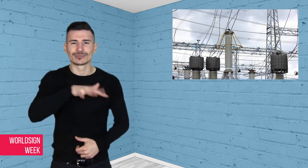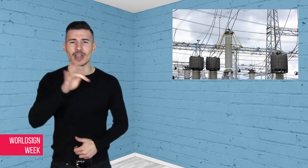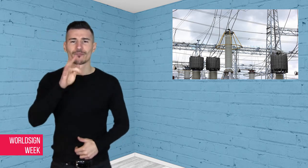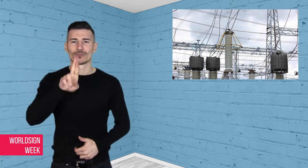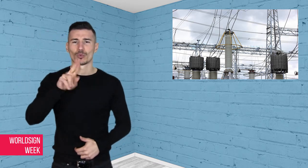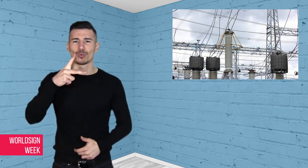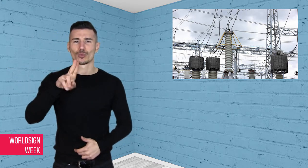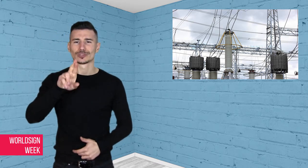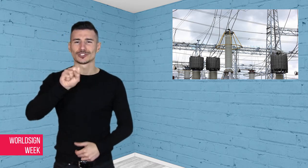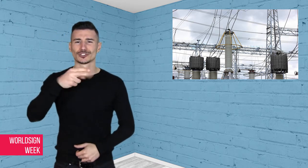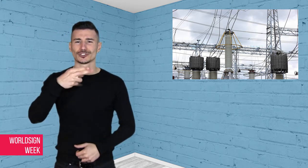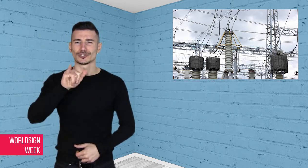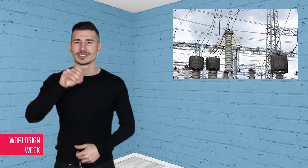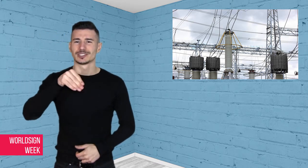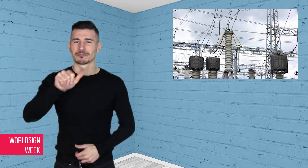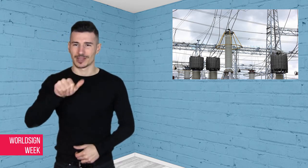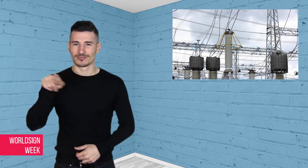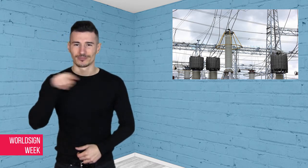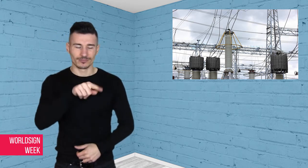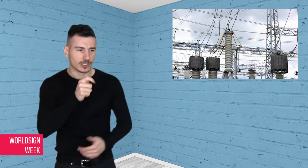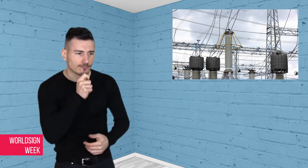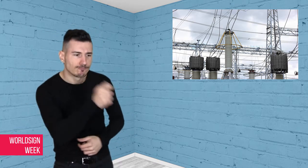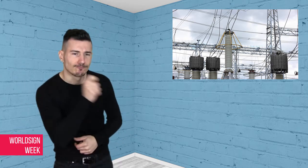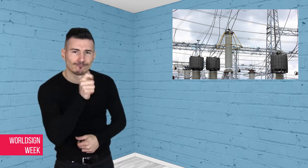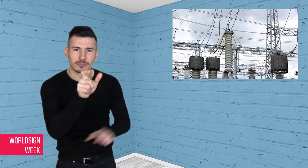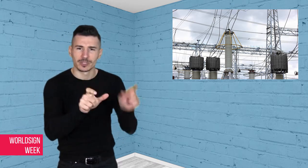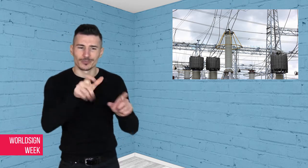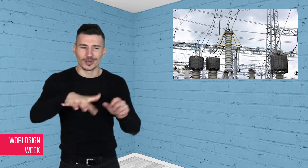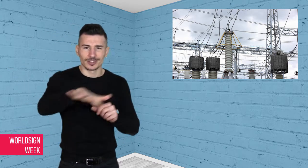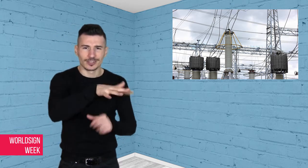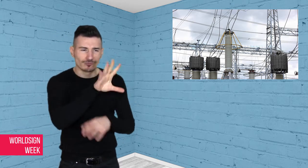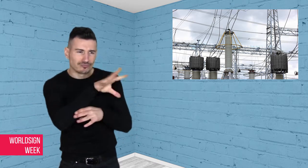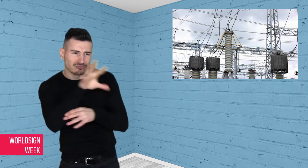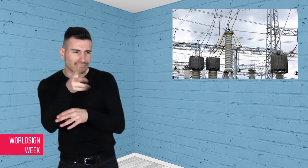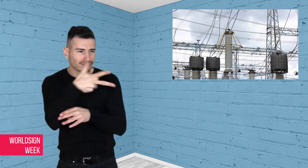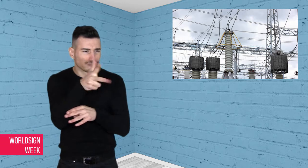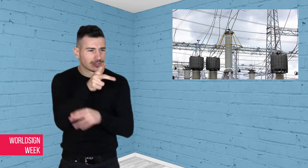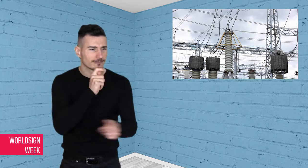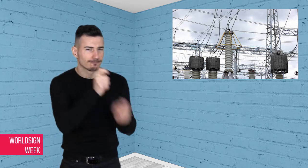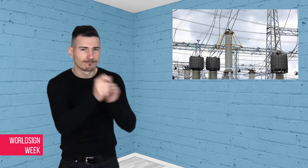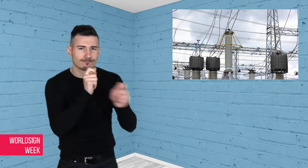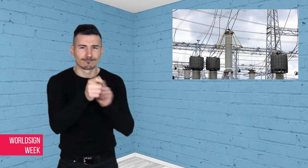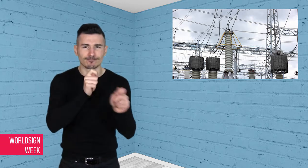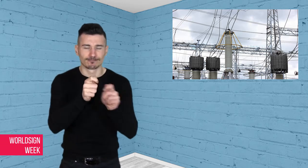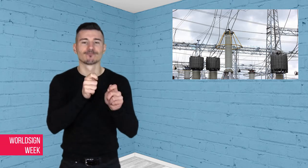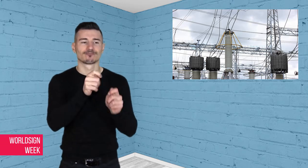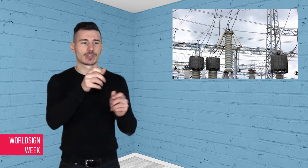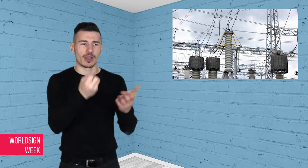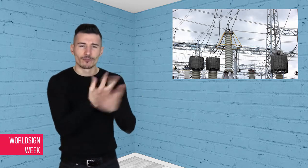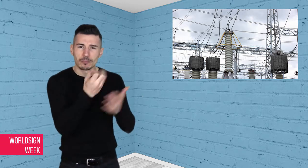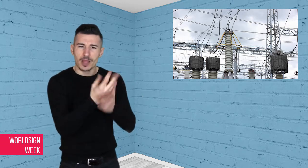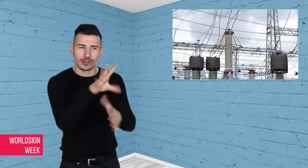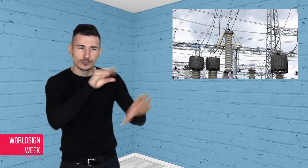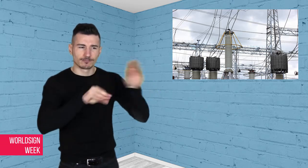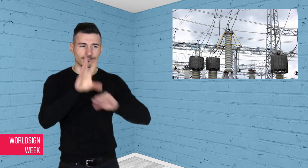Australian reporter Amos Roberts, who has been making a documentary on the